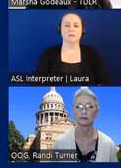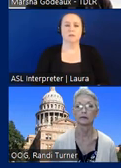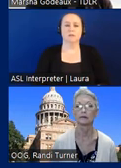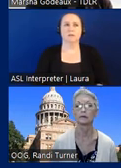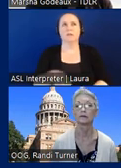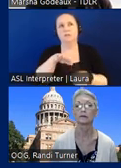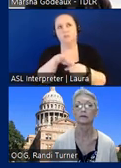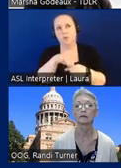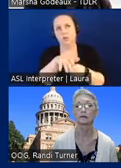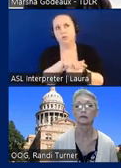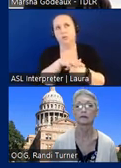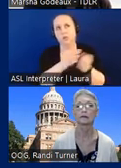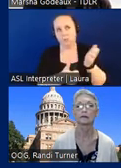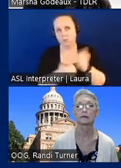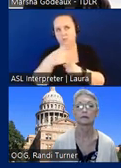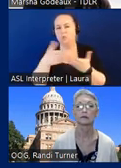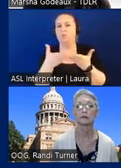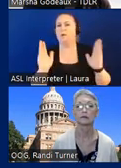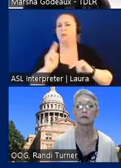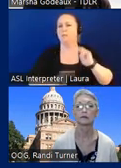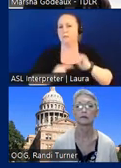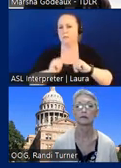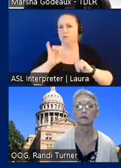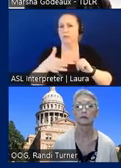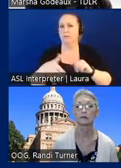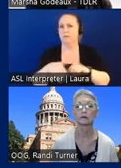most of those are at public facilities so that's covered way back in the 1970s.